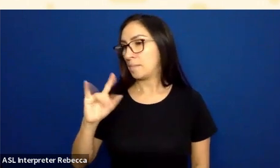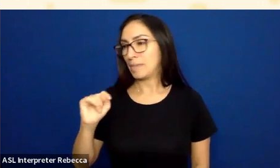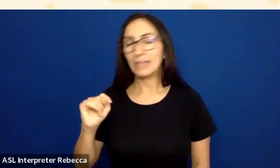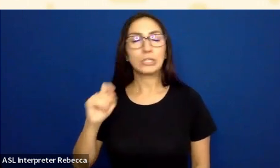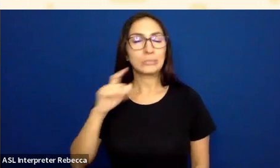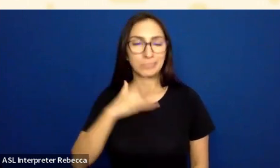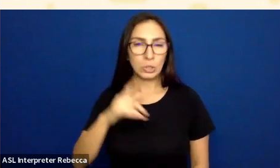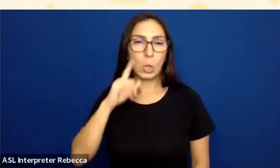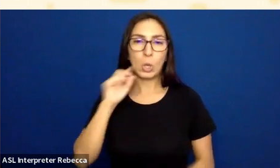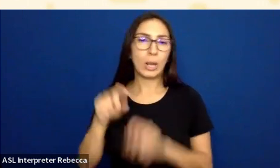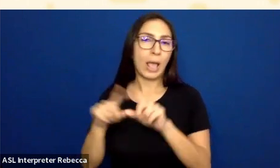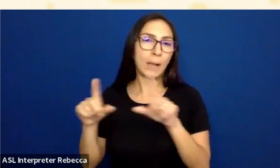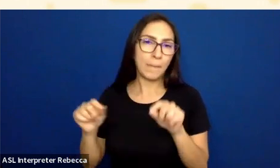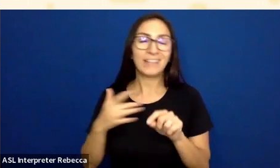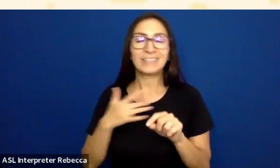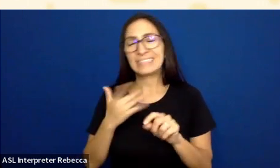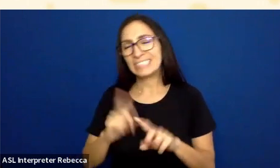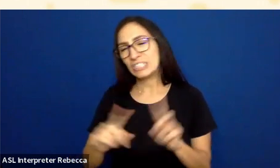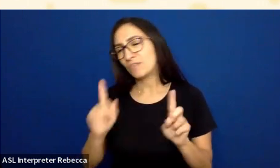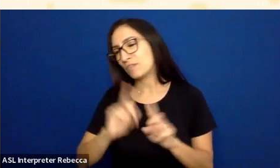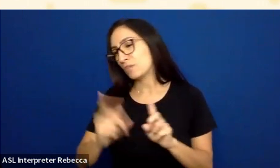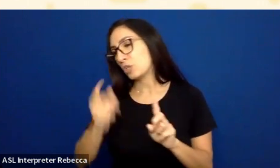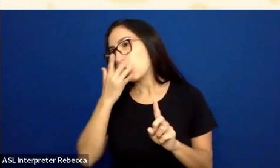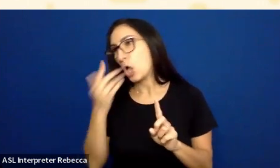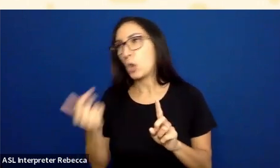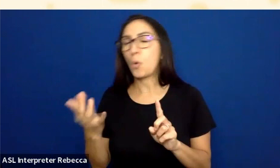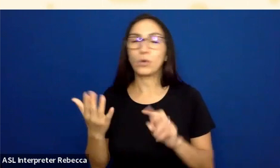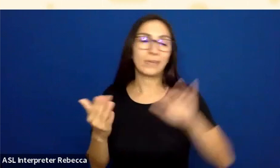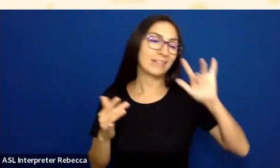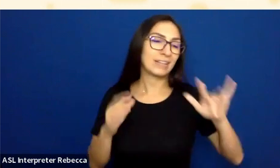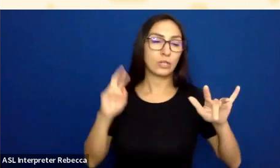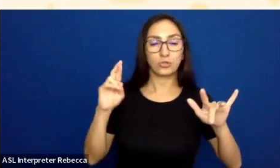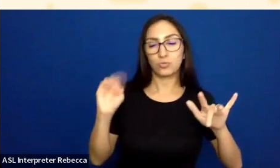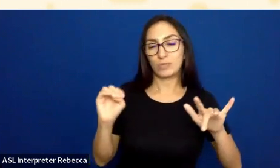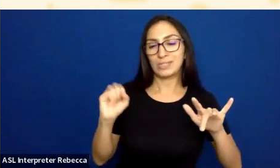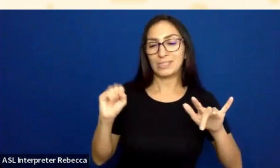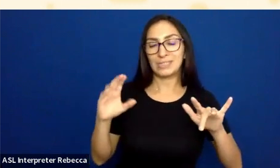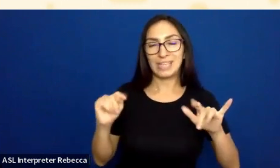Or you might have a reset button or something that does not look like a button.